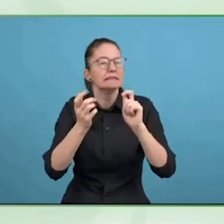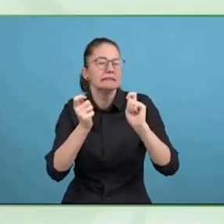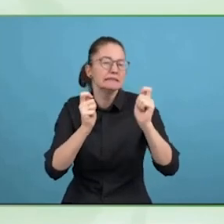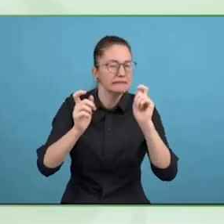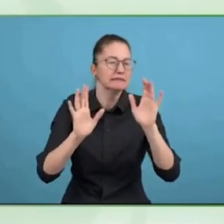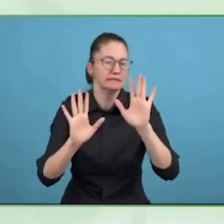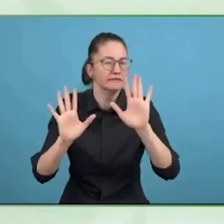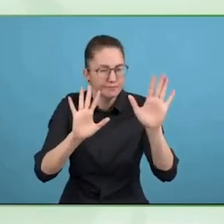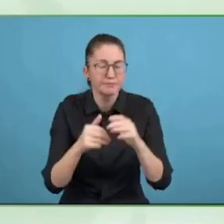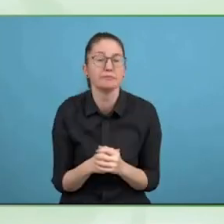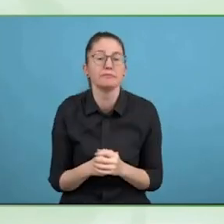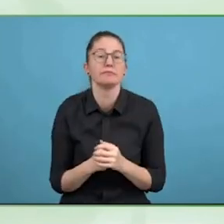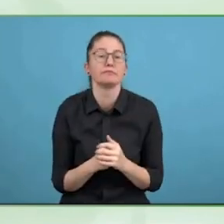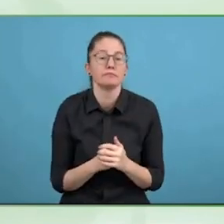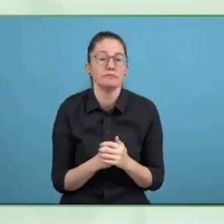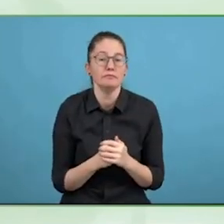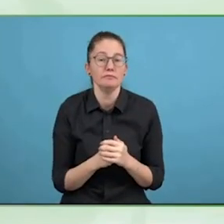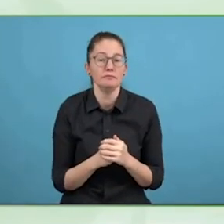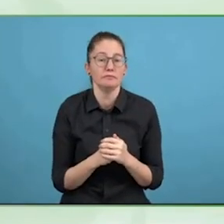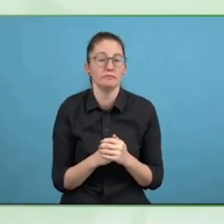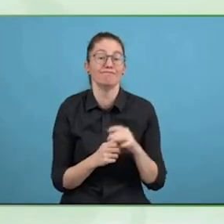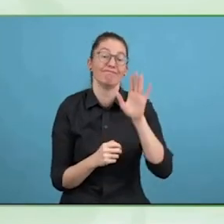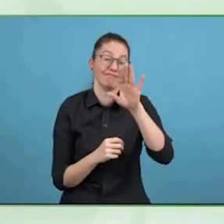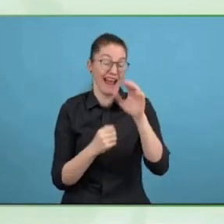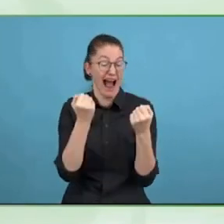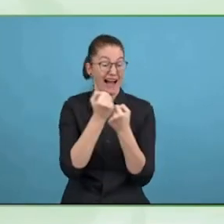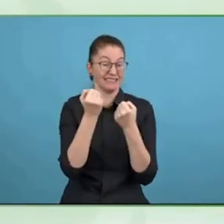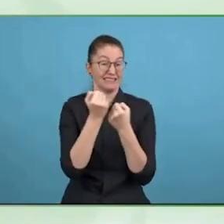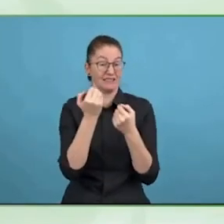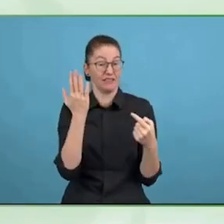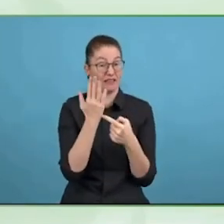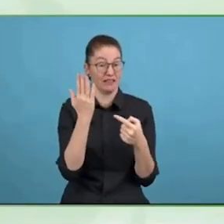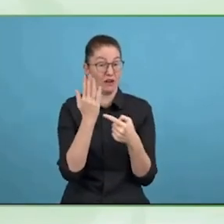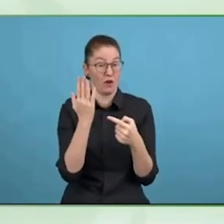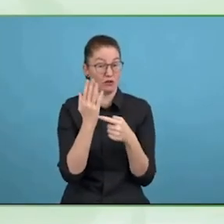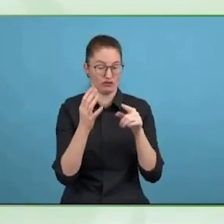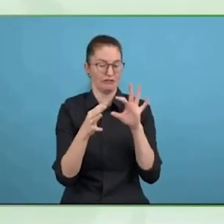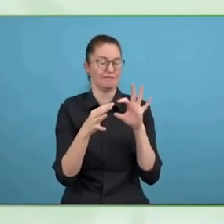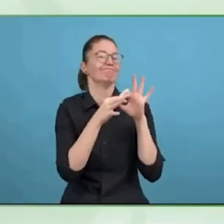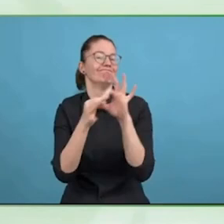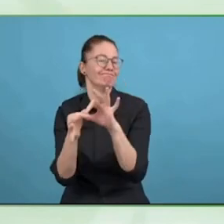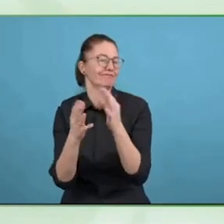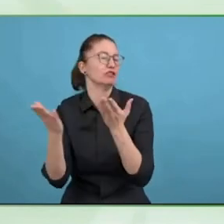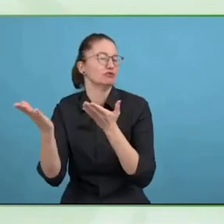professionals is a topic which we deftly have to work on.